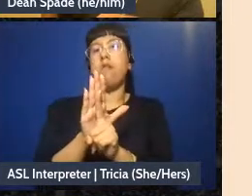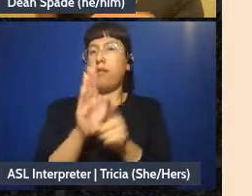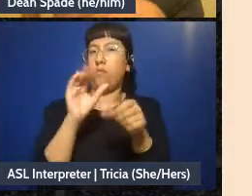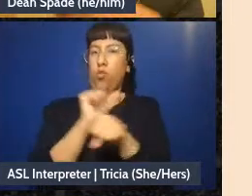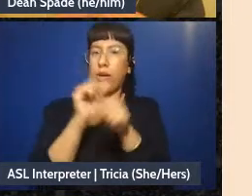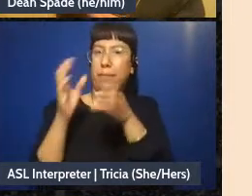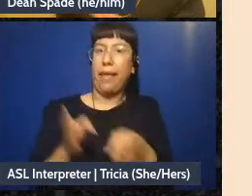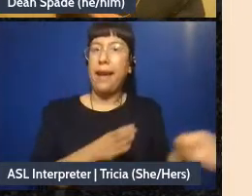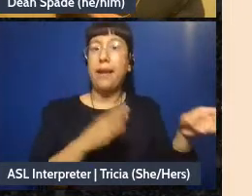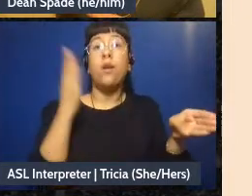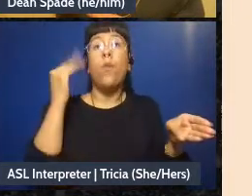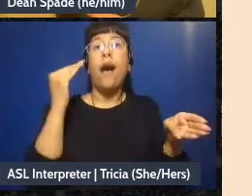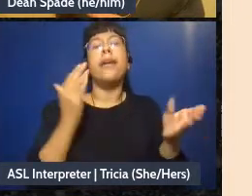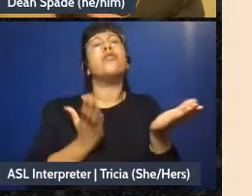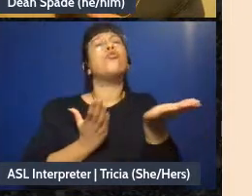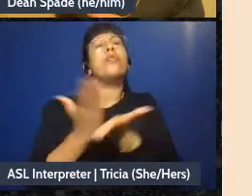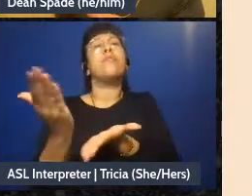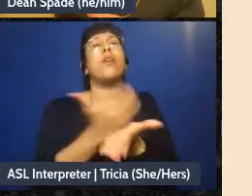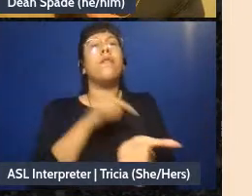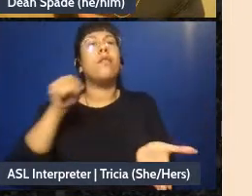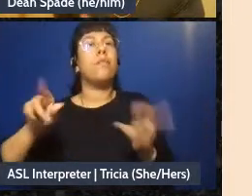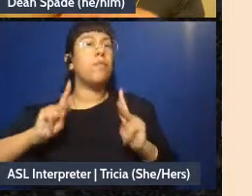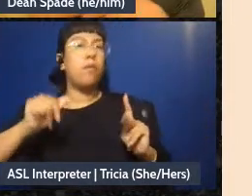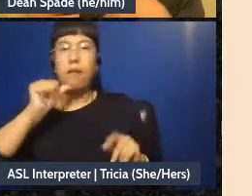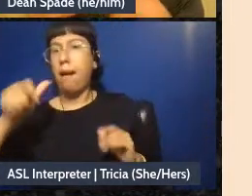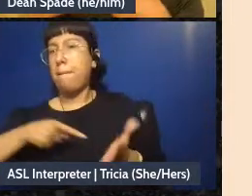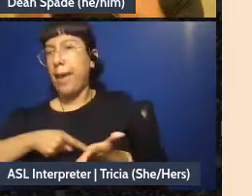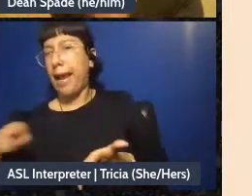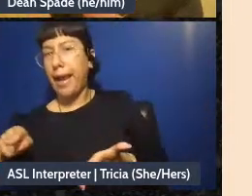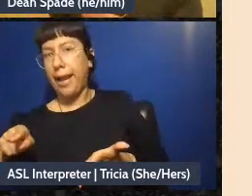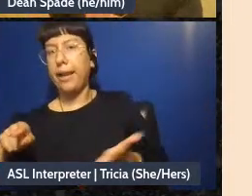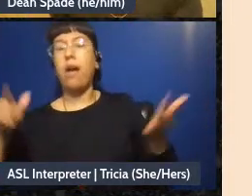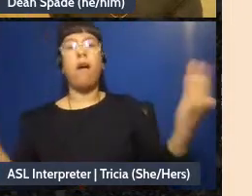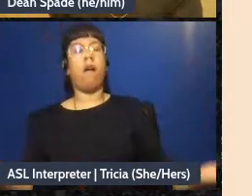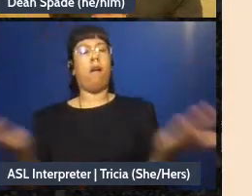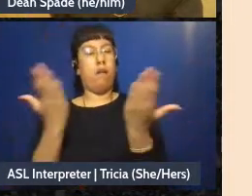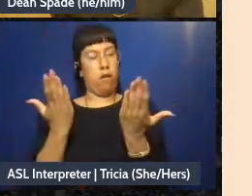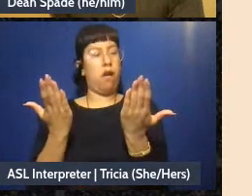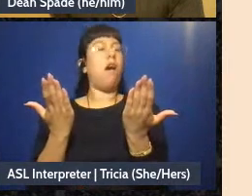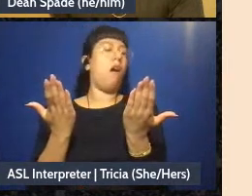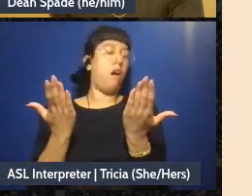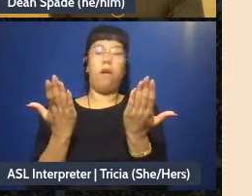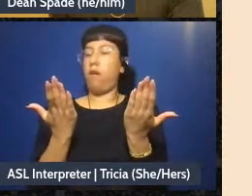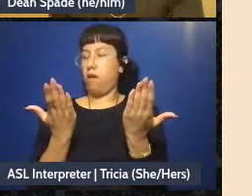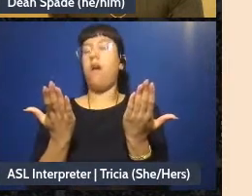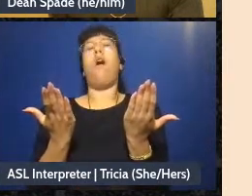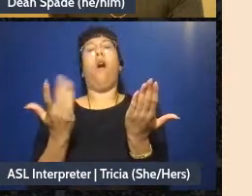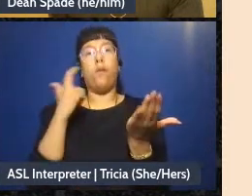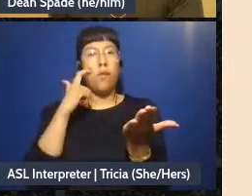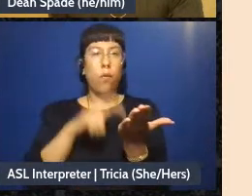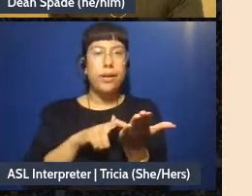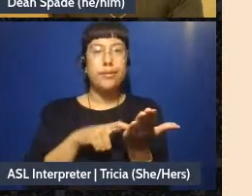for other unpaid people in the group to be able to know what the paid people are supposed to do,